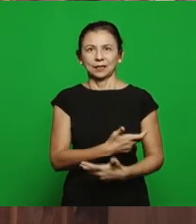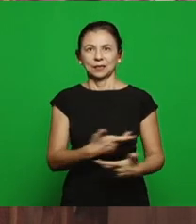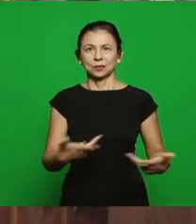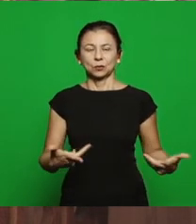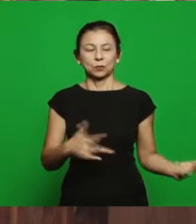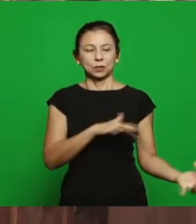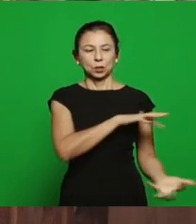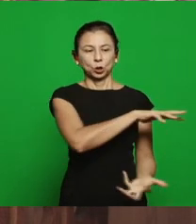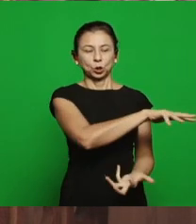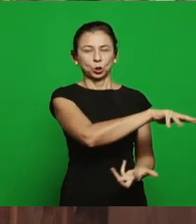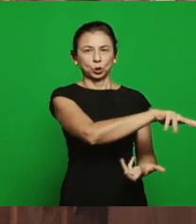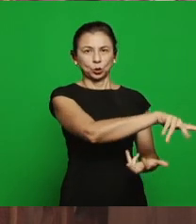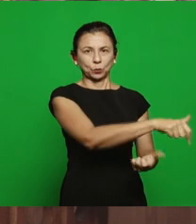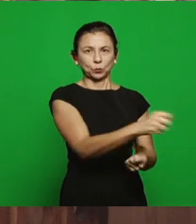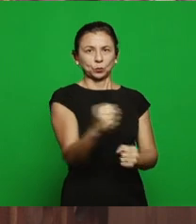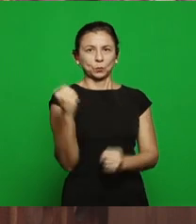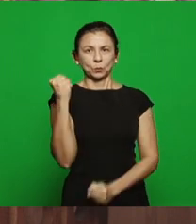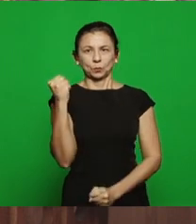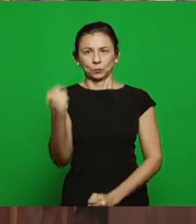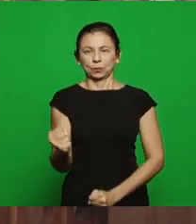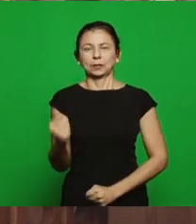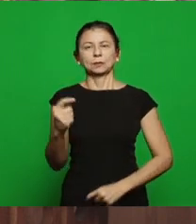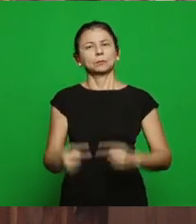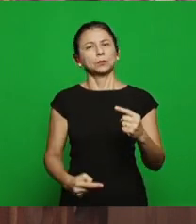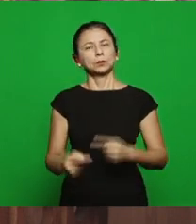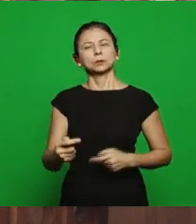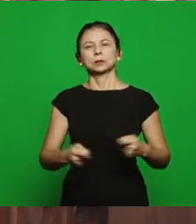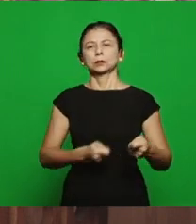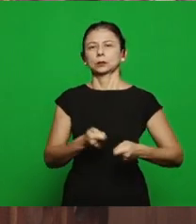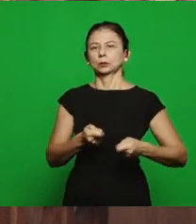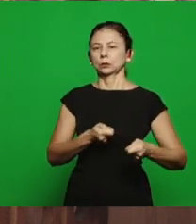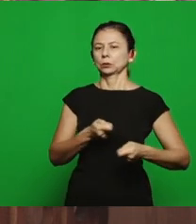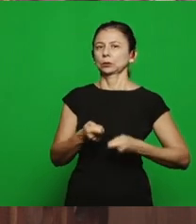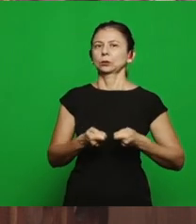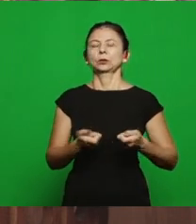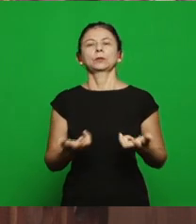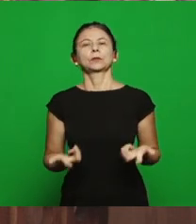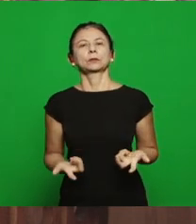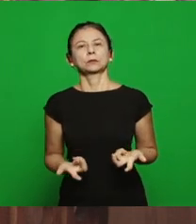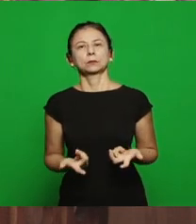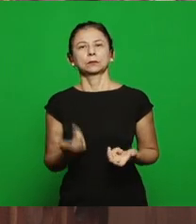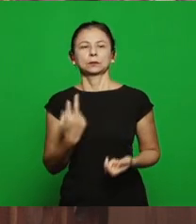political, economic, religious power, ideologies